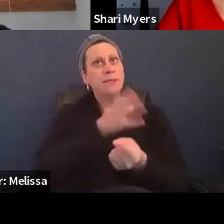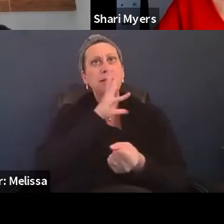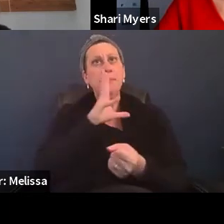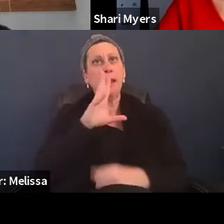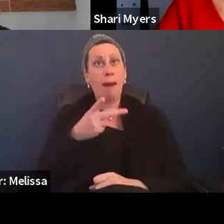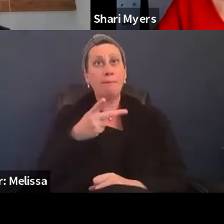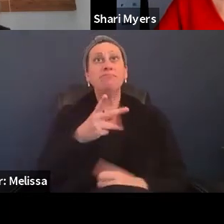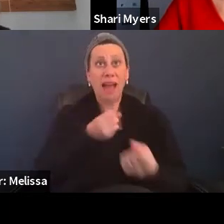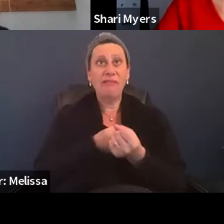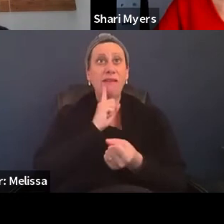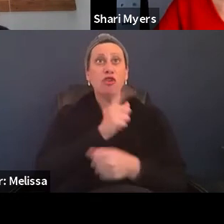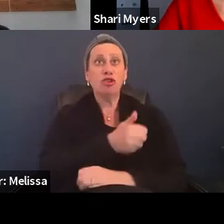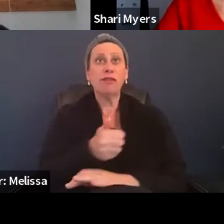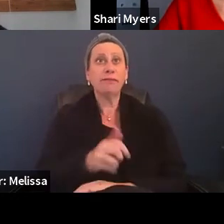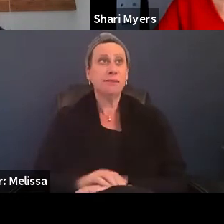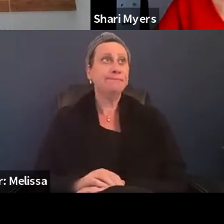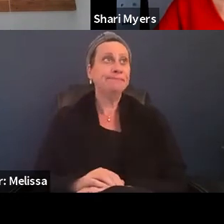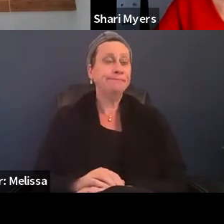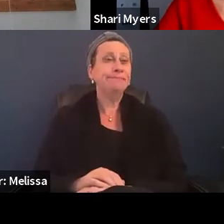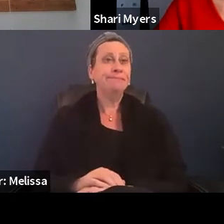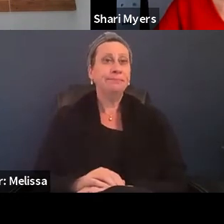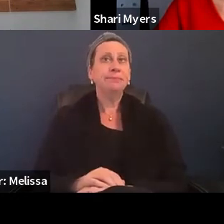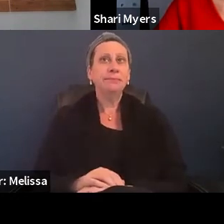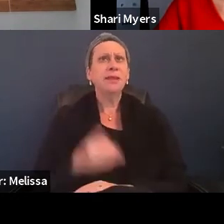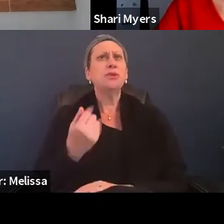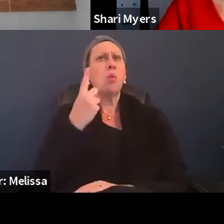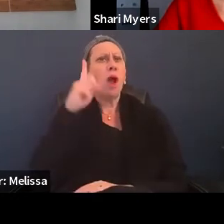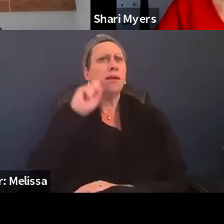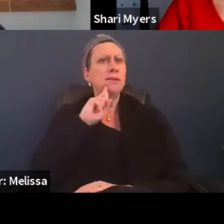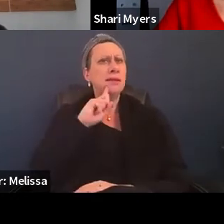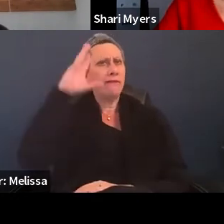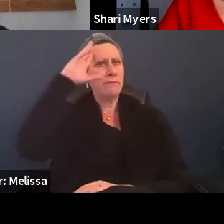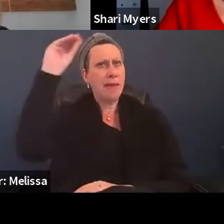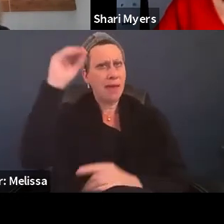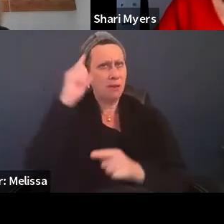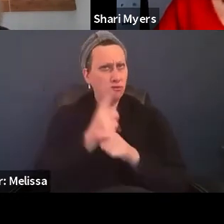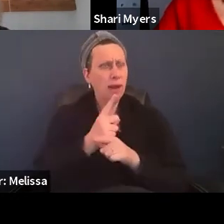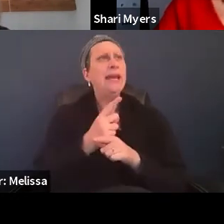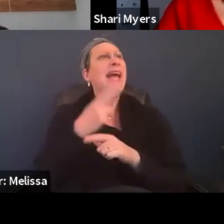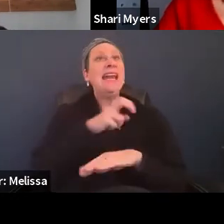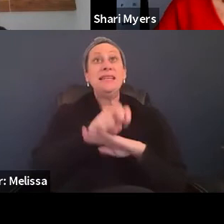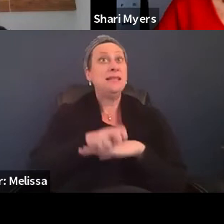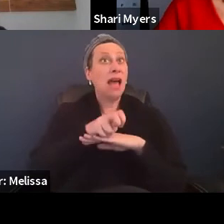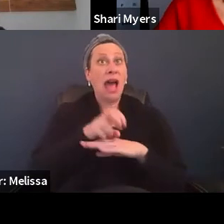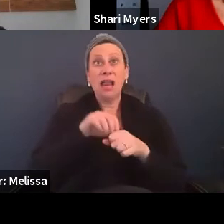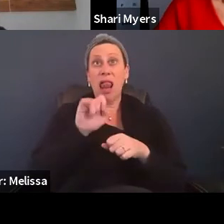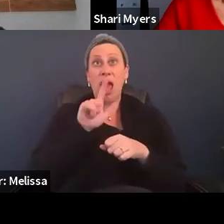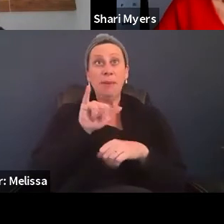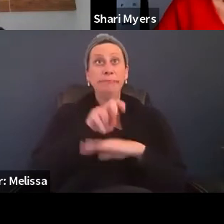We had, I think he was a deaf gentleman, wasn't he Shari?. And he sat in the lobby and he just waited to hear